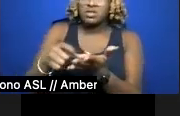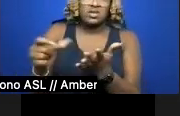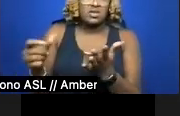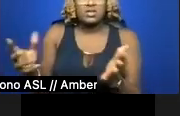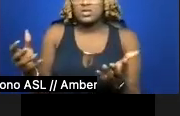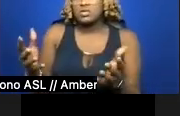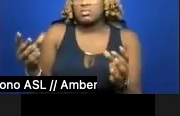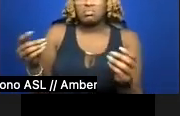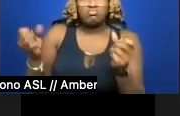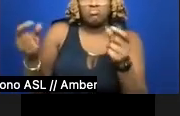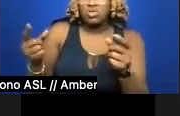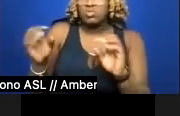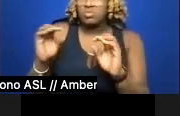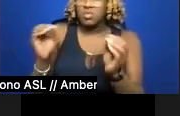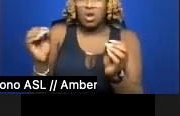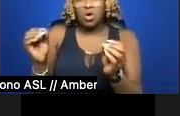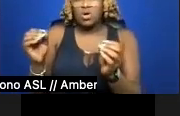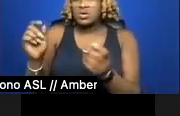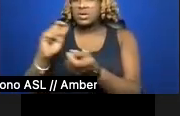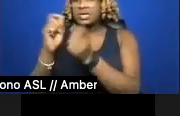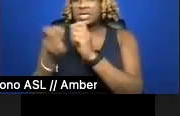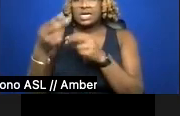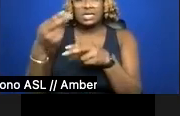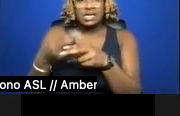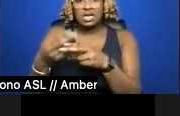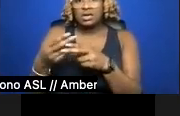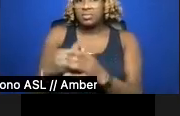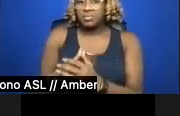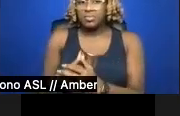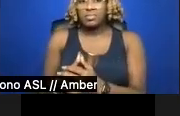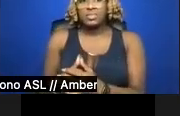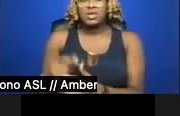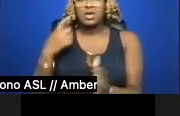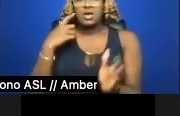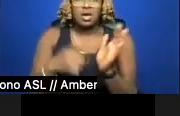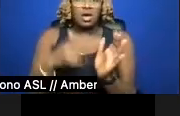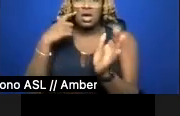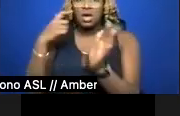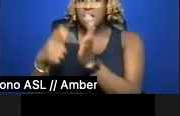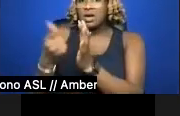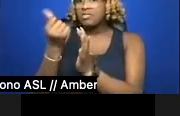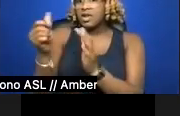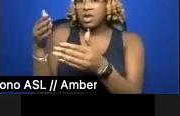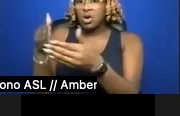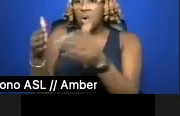nor sobriquet elude Him. He reappears at any corner & border to demand proof I was,